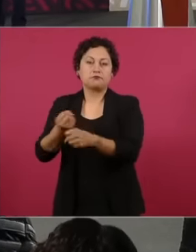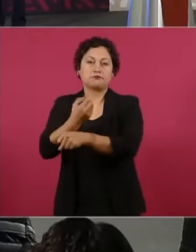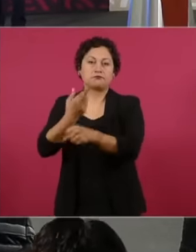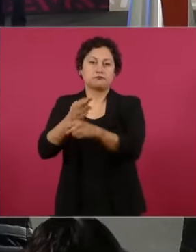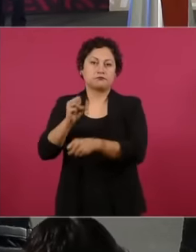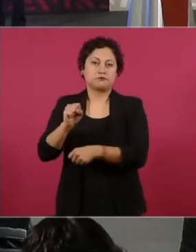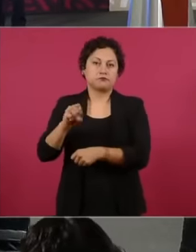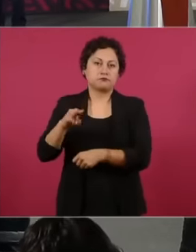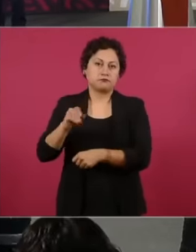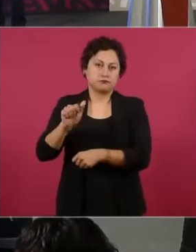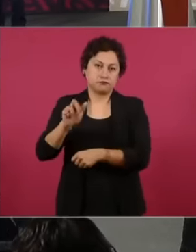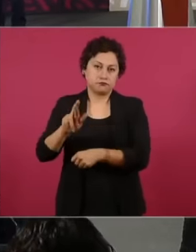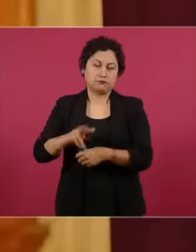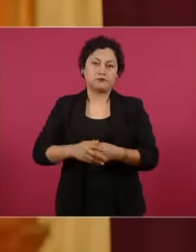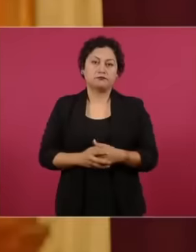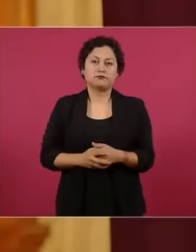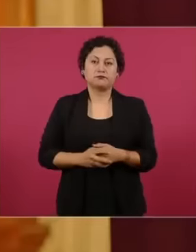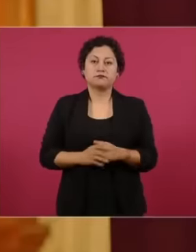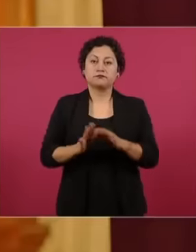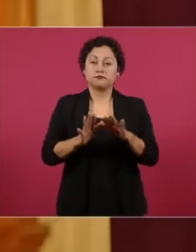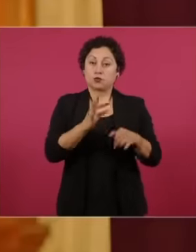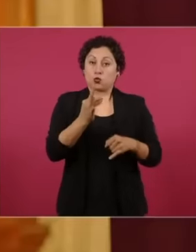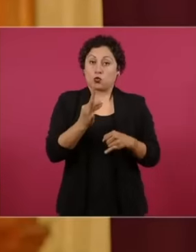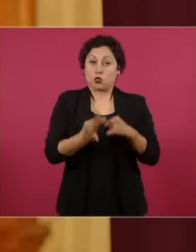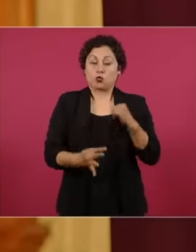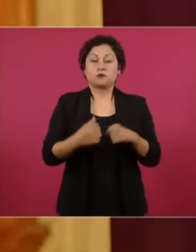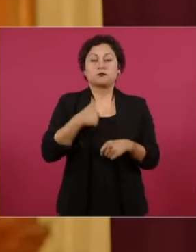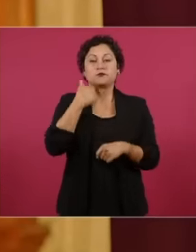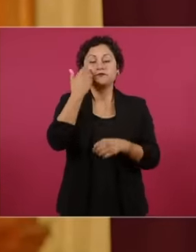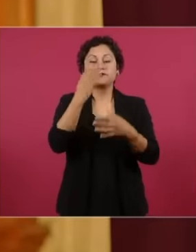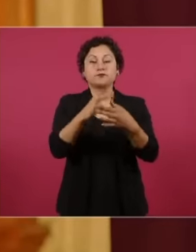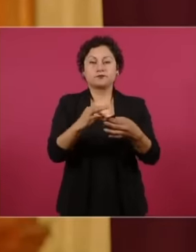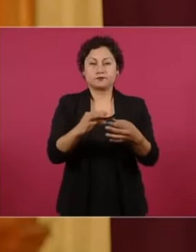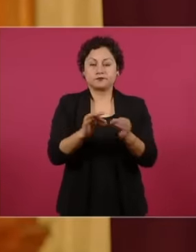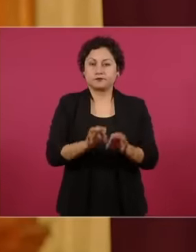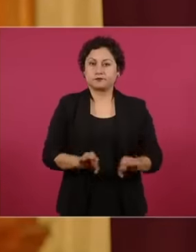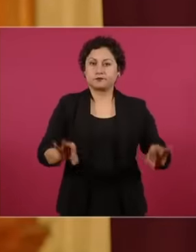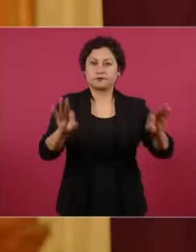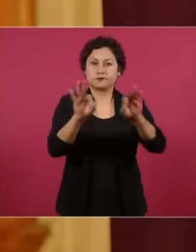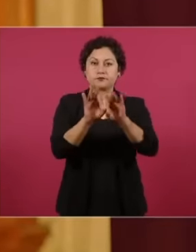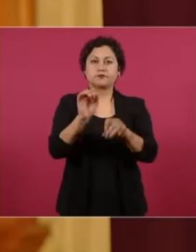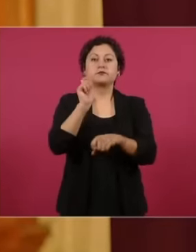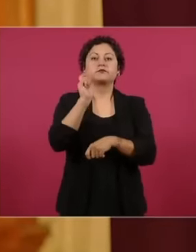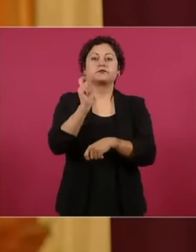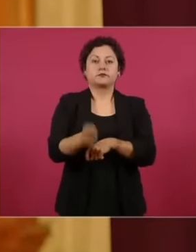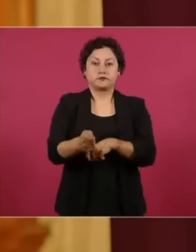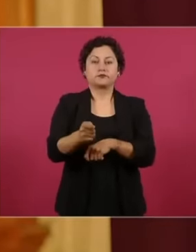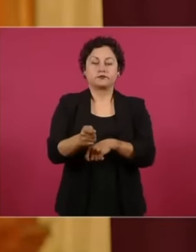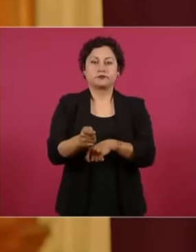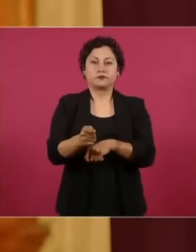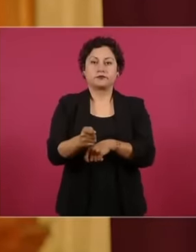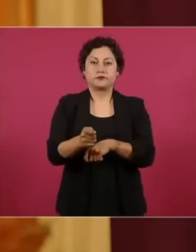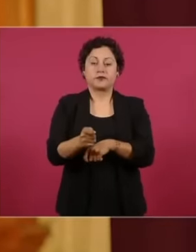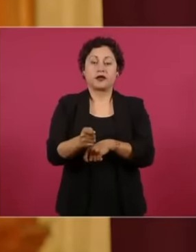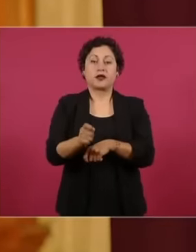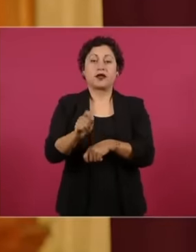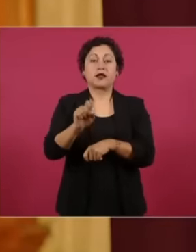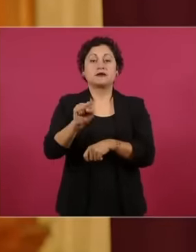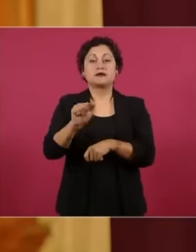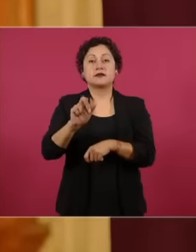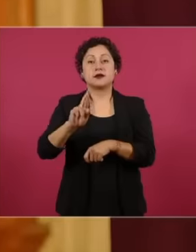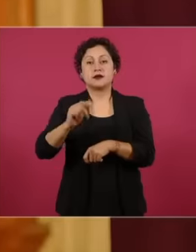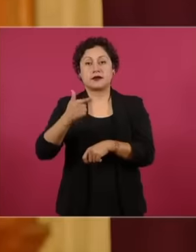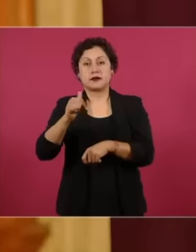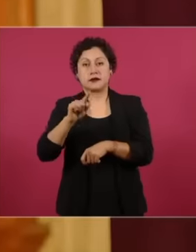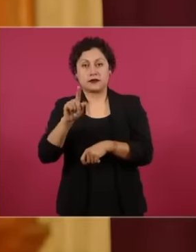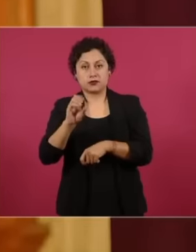that according to the models to determine the sargassum route As well as